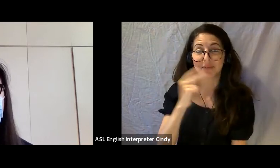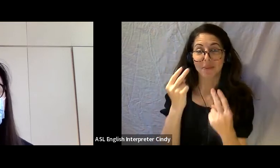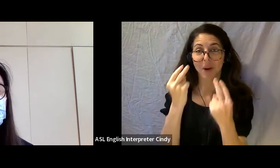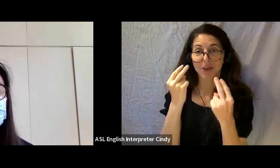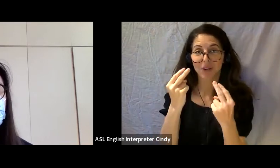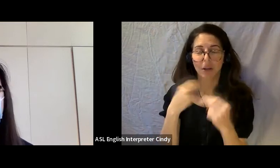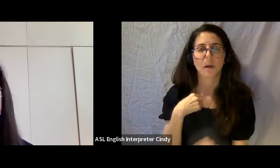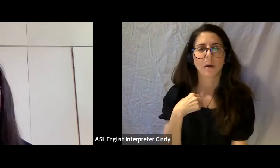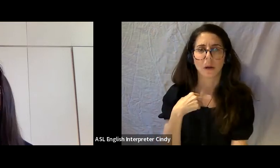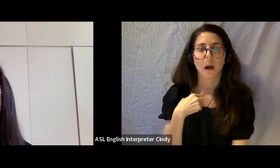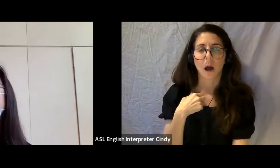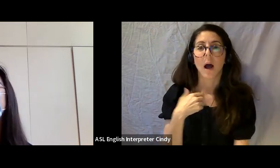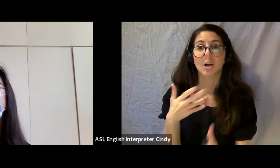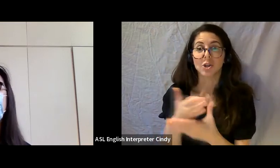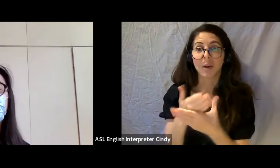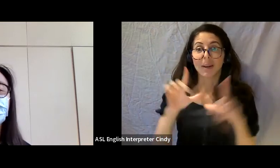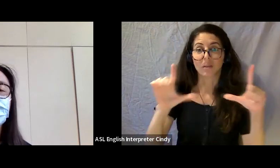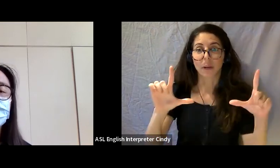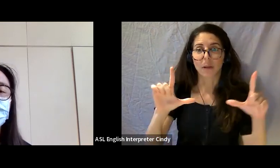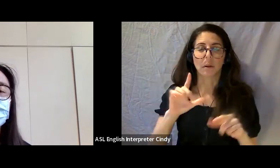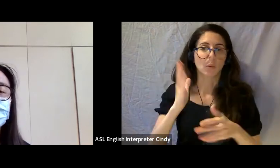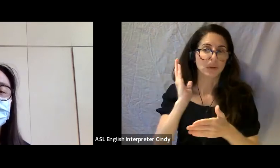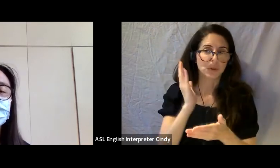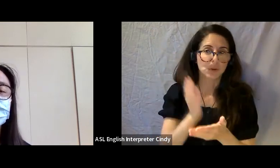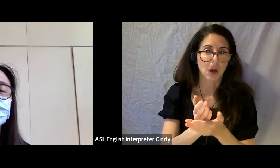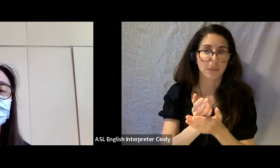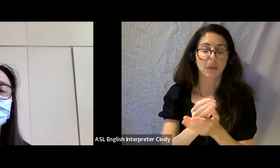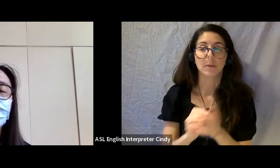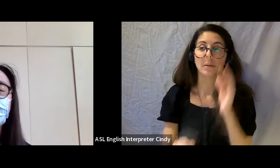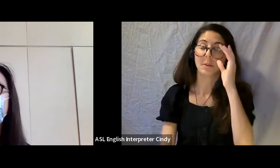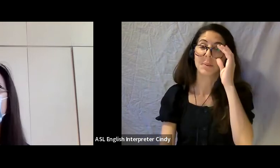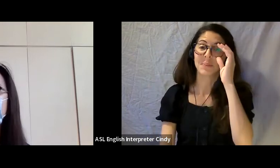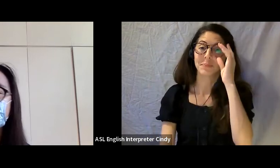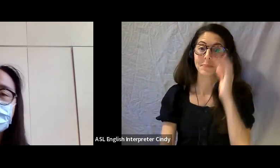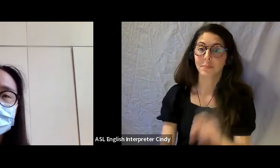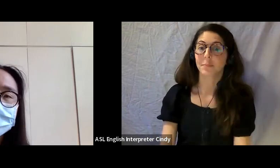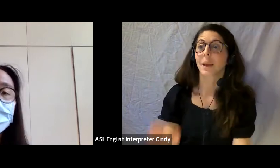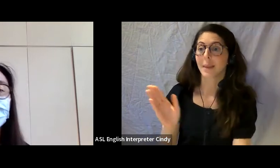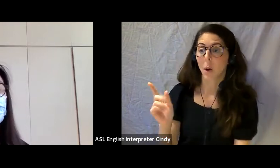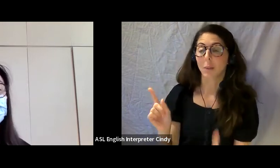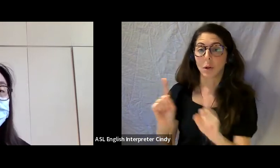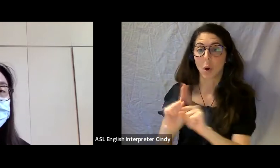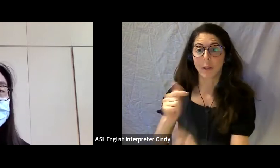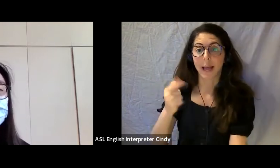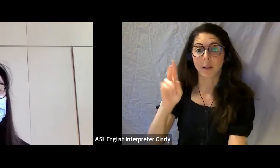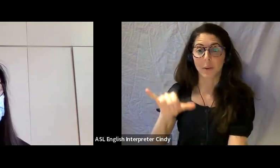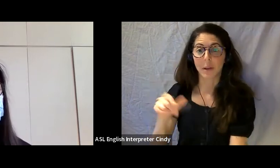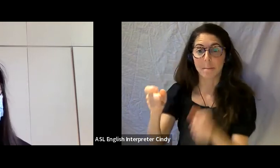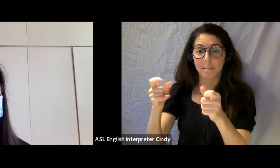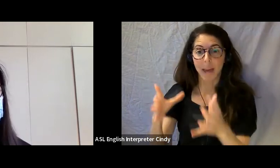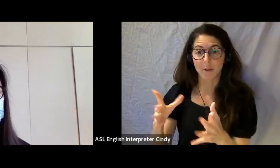And I’m going to join our gallery manager in the gallery itself and we’ll take some questions